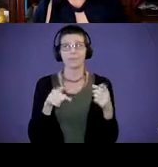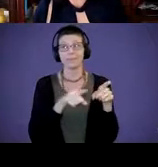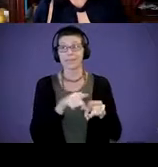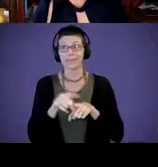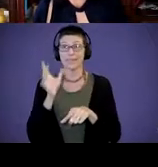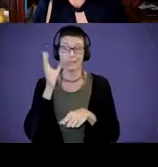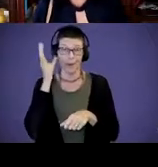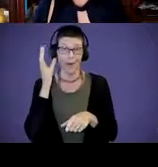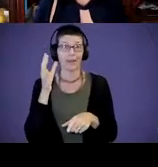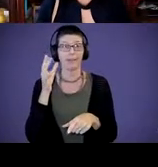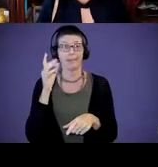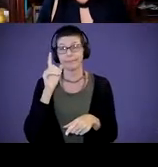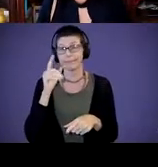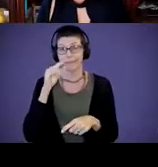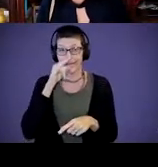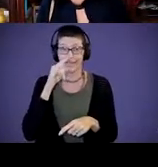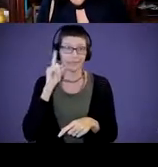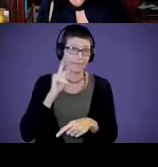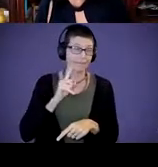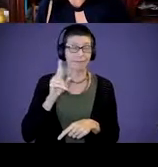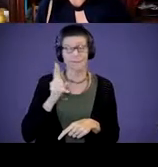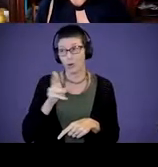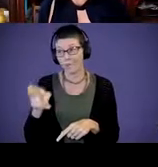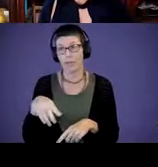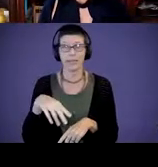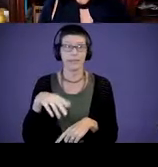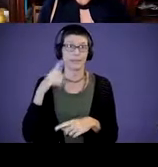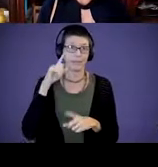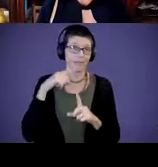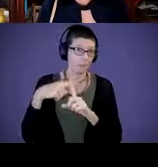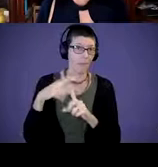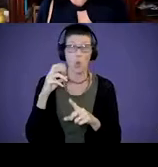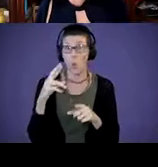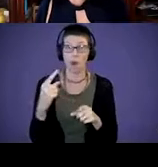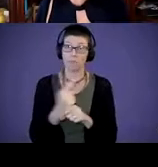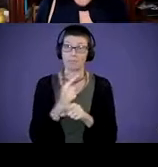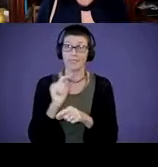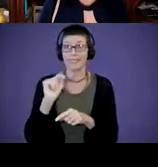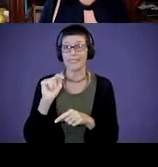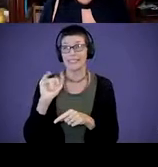deaf hard of hearing deaf plus, or typical, which we sometimes we say normal, typical, average,